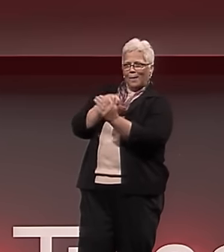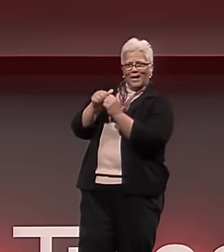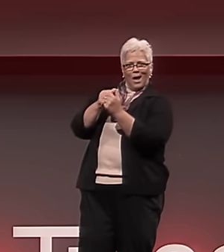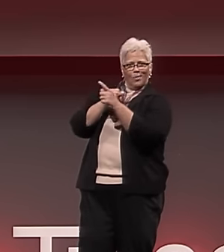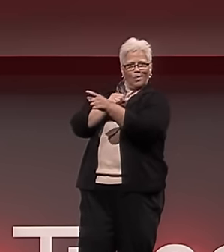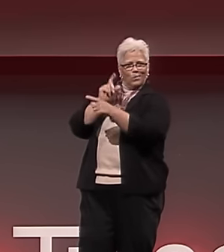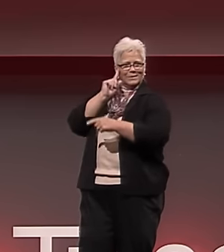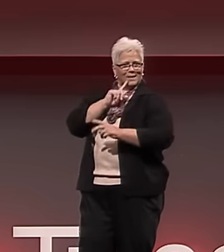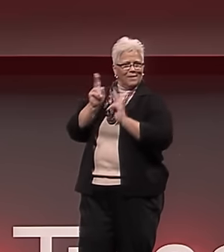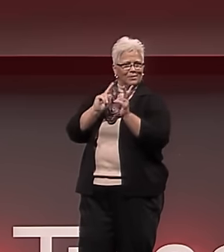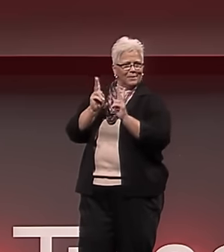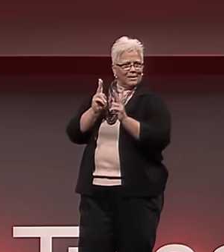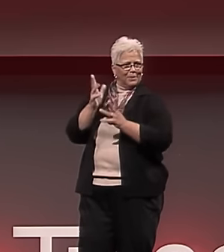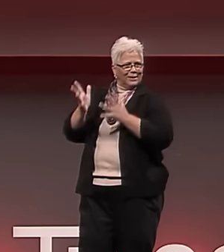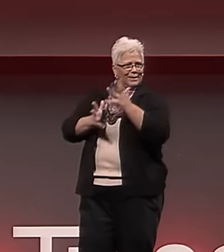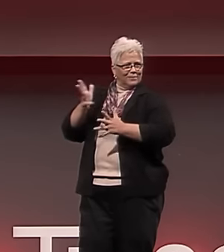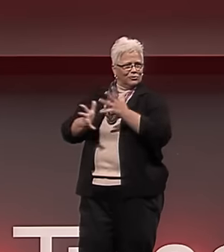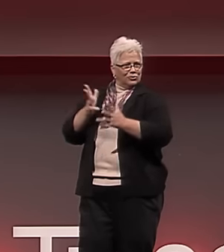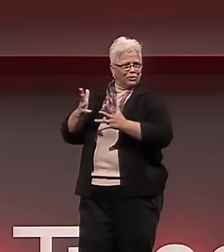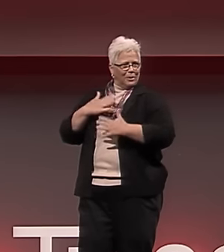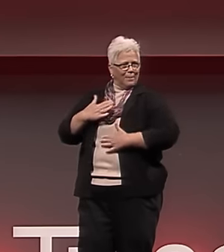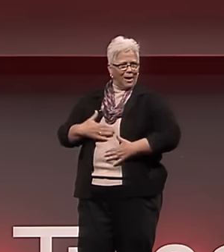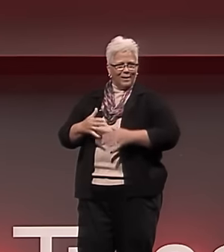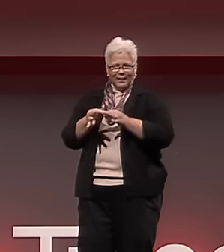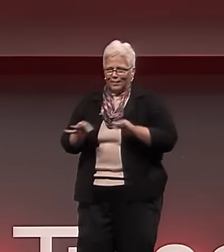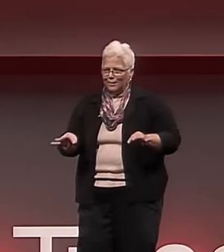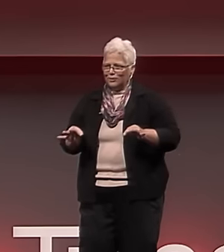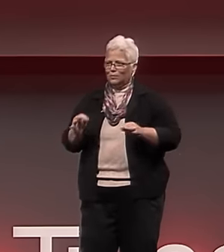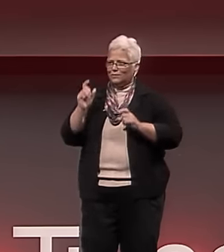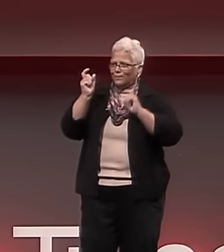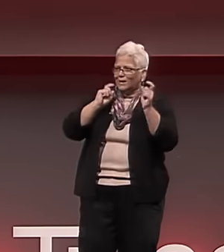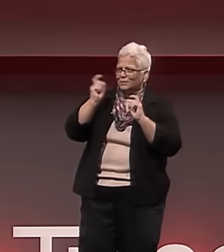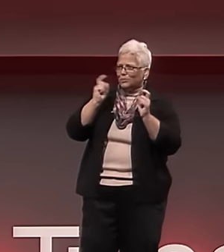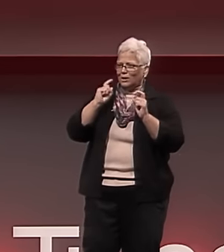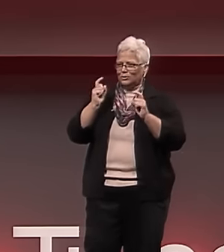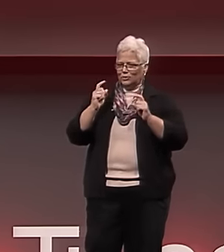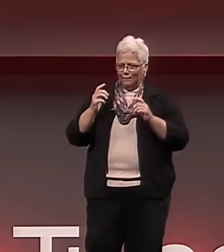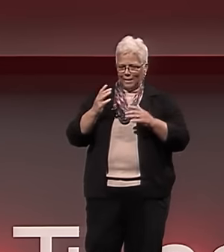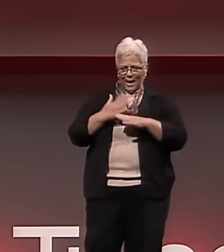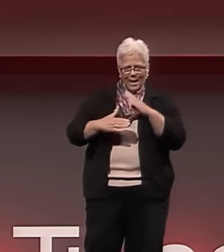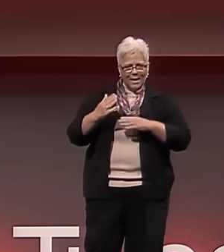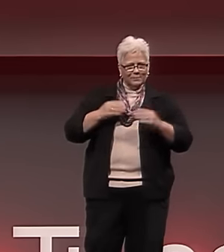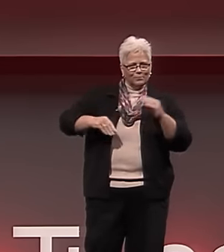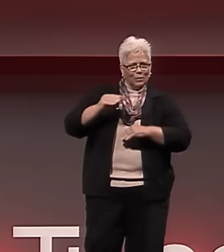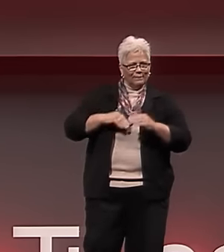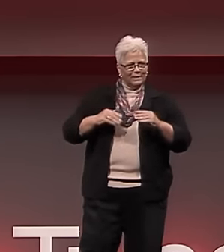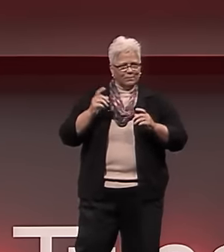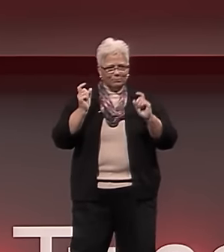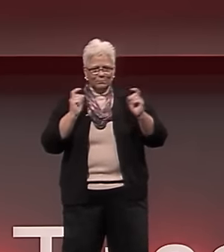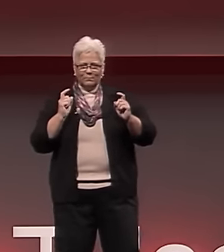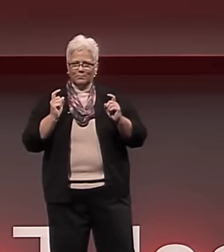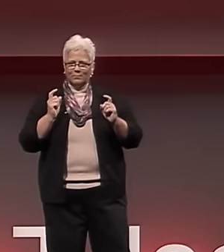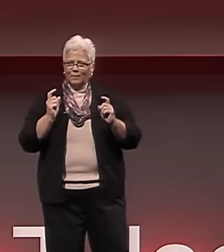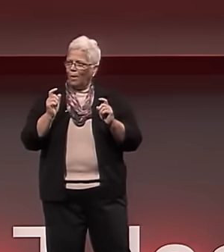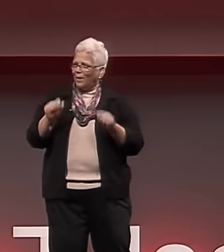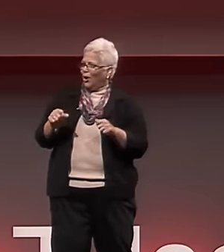Such as those Deaf people, who use gestures, body language, facial expression and movement